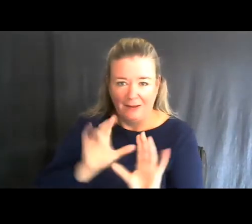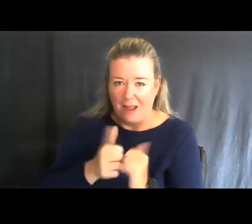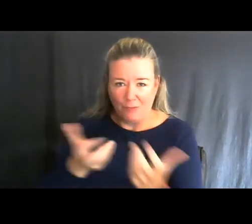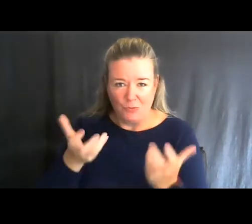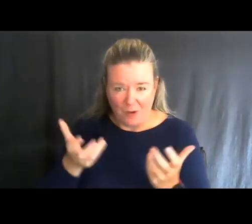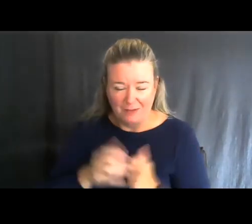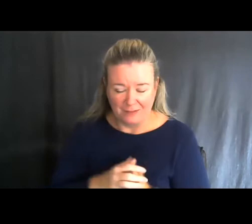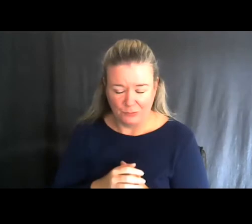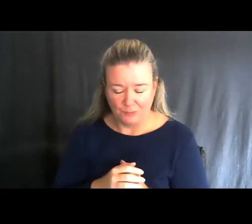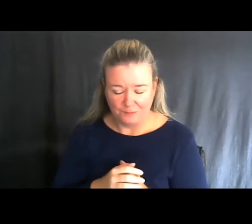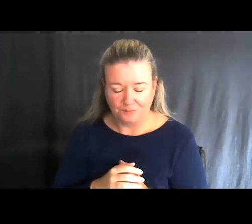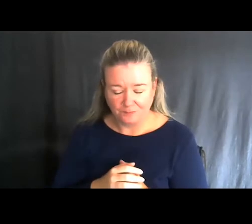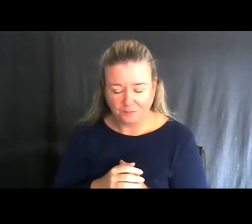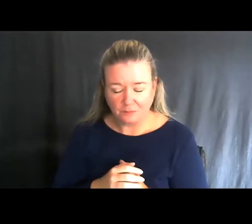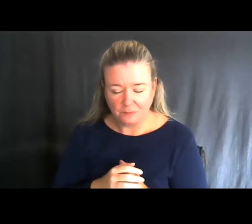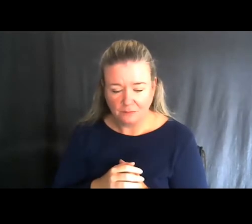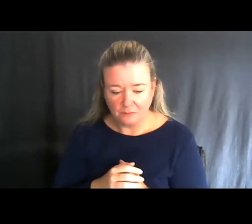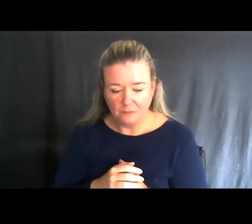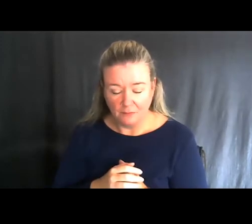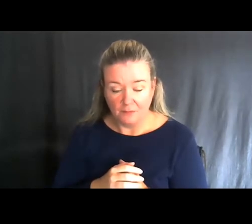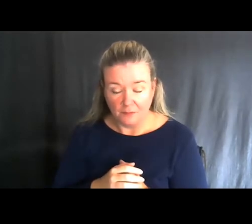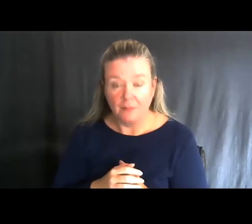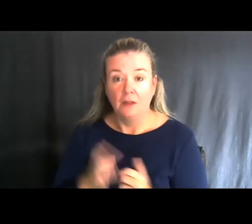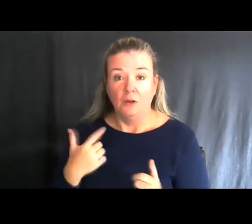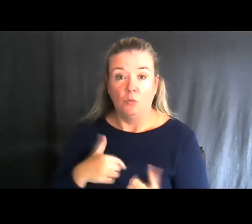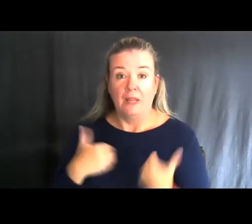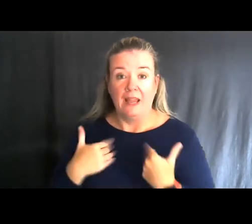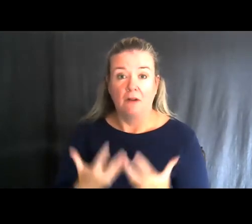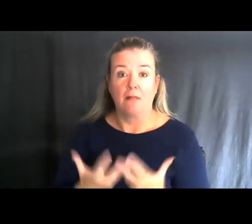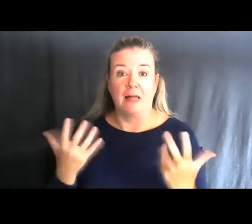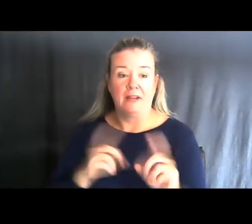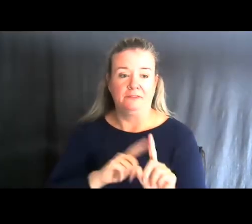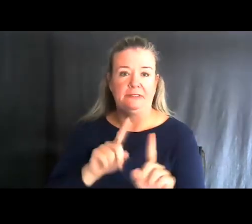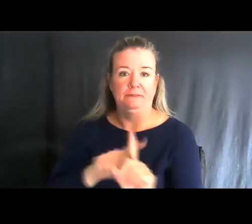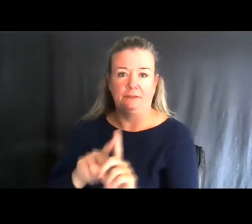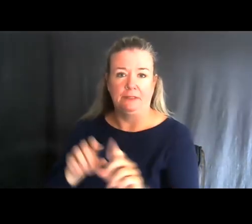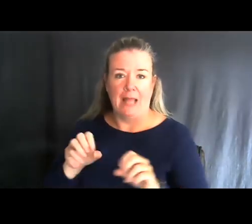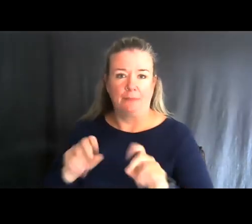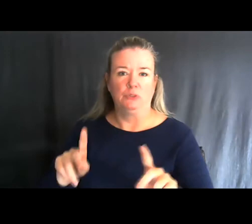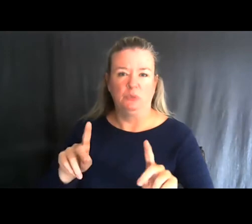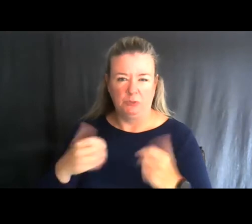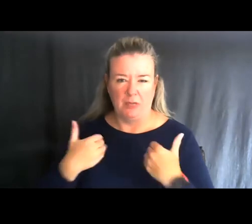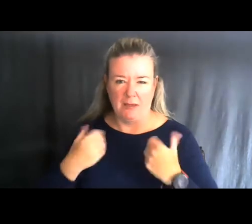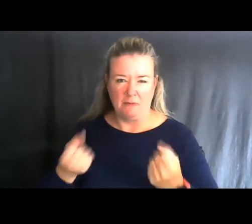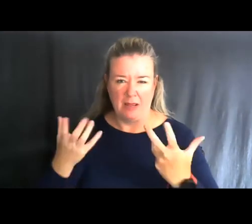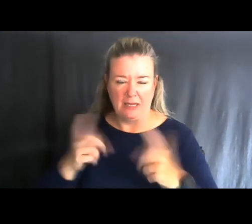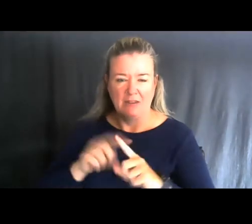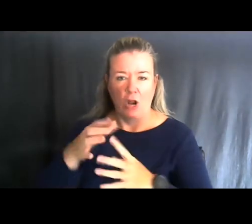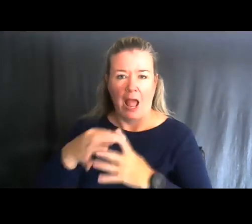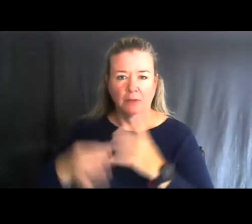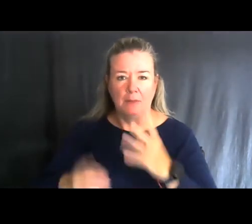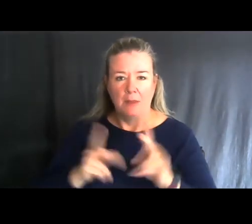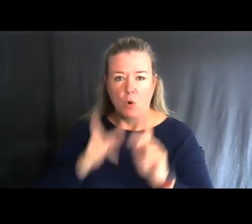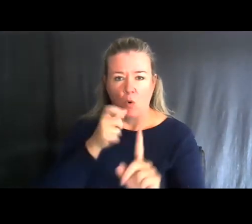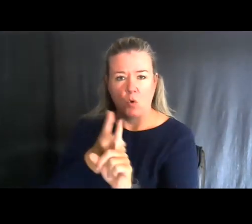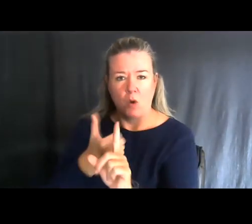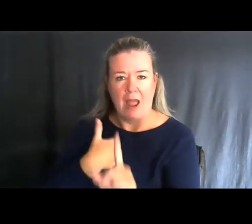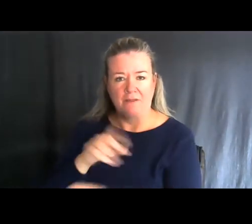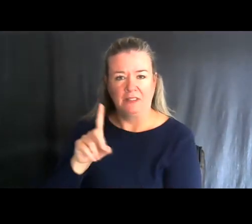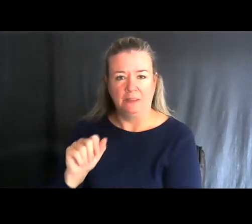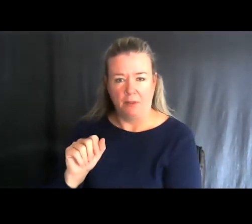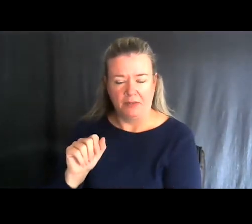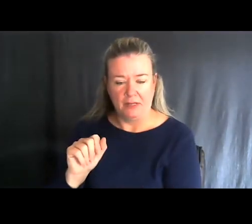And so, we have a lot of opportunities and options for people with disabilities to participate